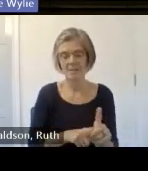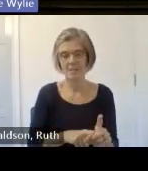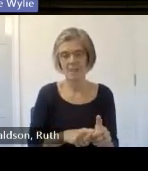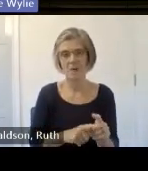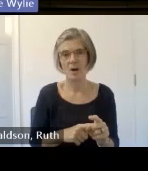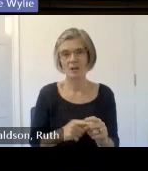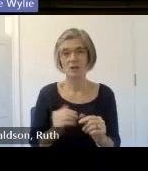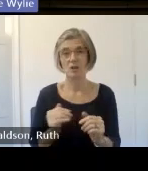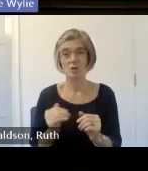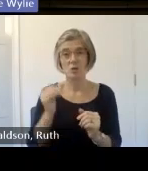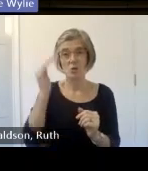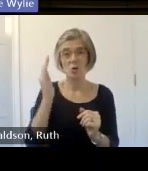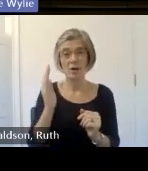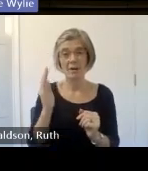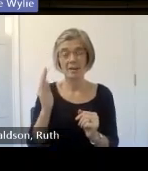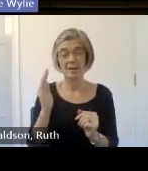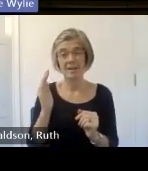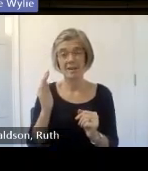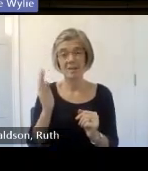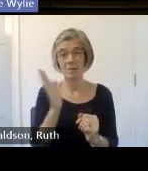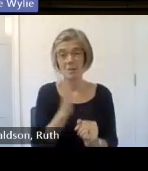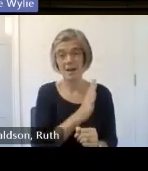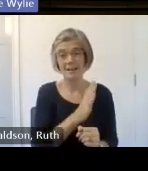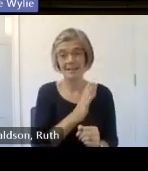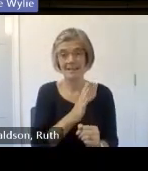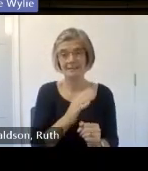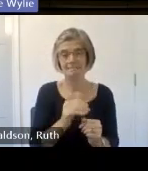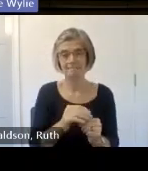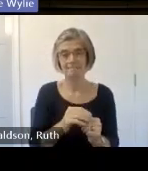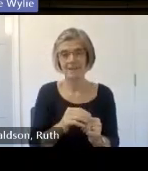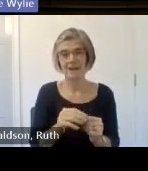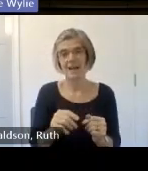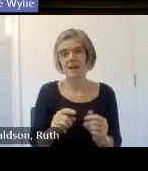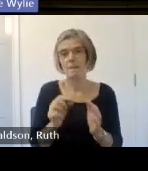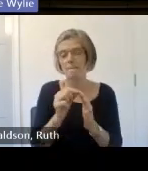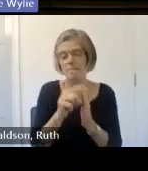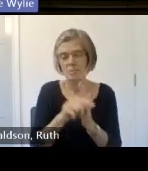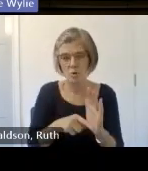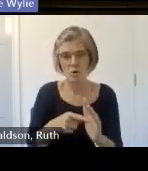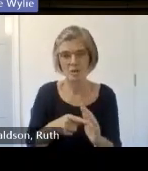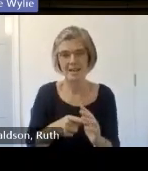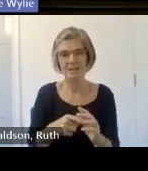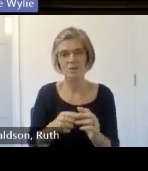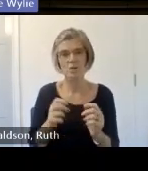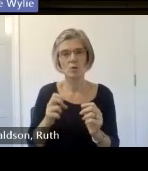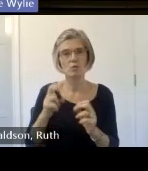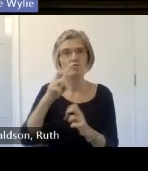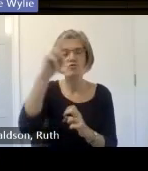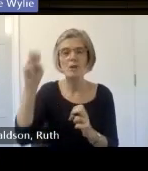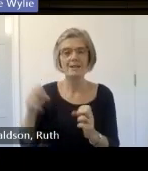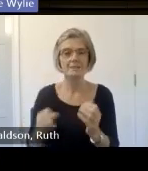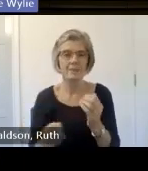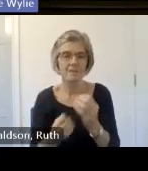centered around Heritage interpretation and sustainable tourism development so H is CA